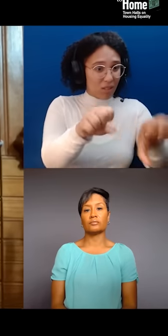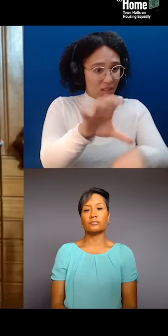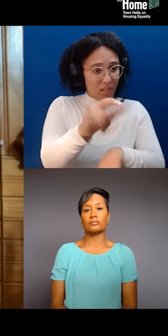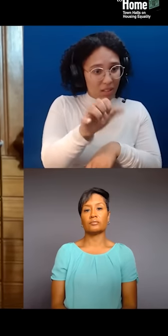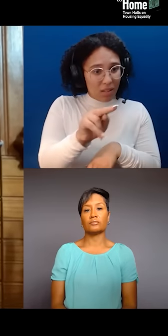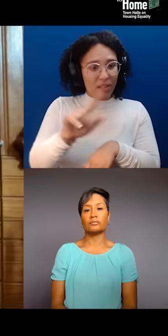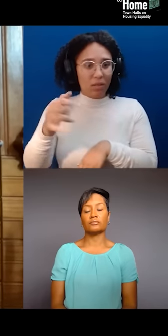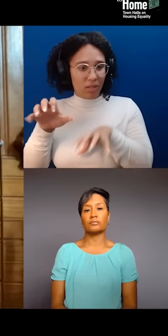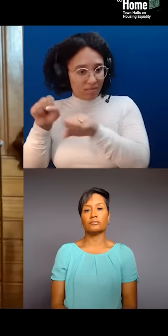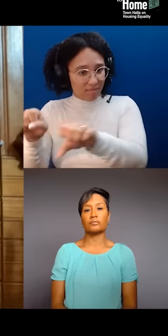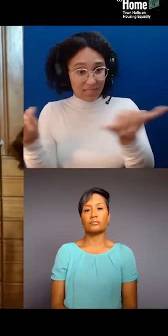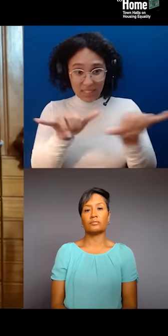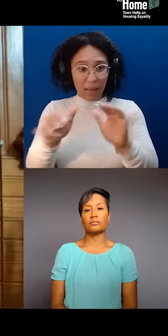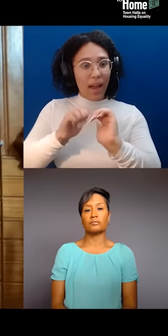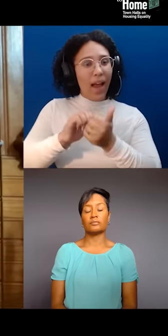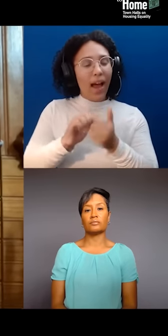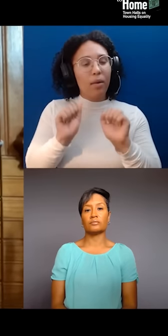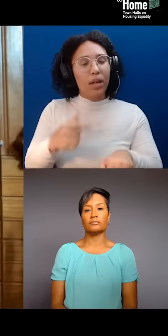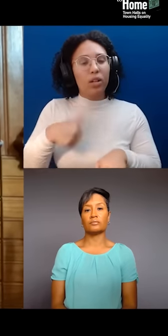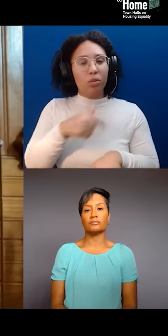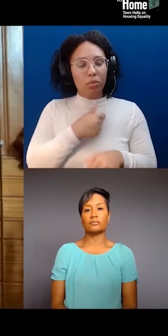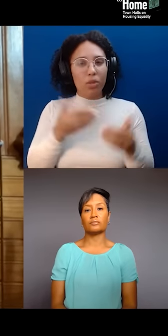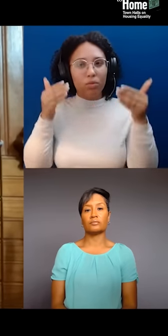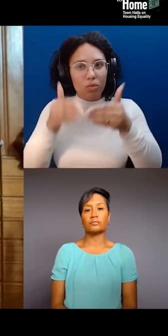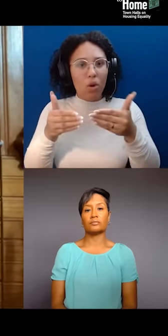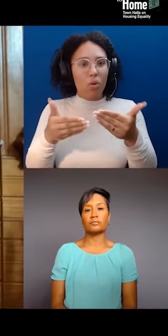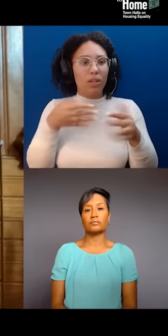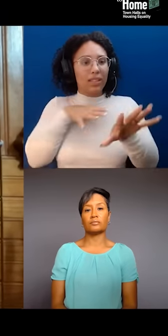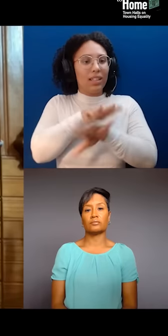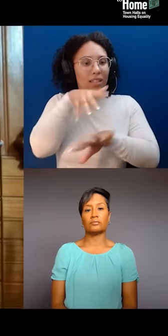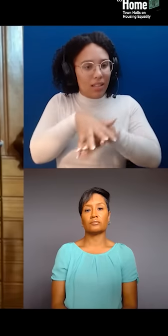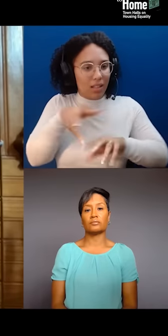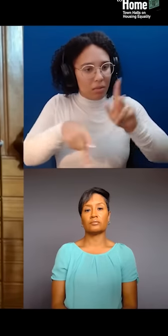So, part of our mission at Forge is to think about how can we be accessible